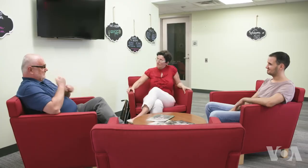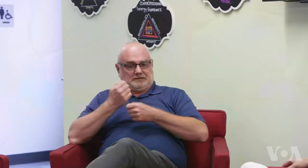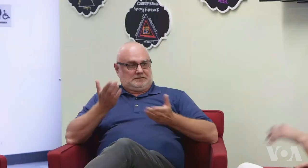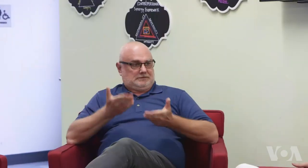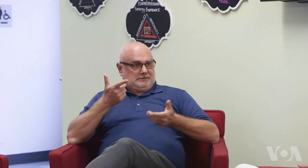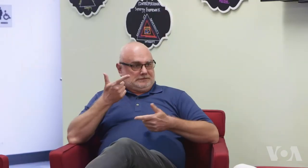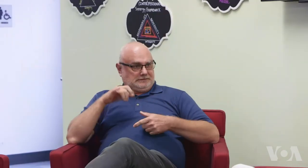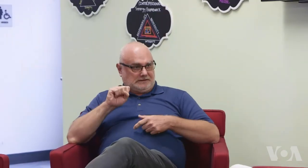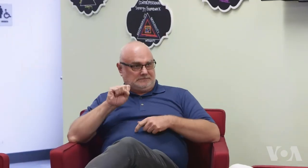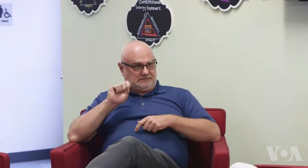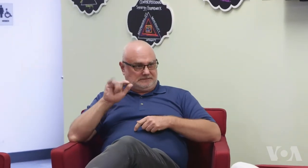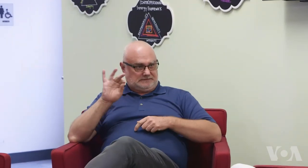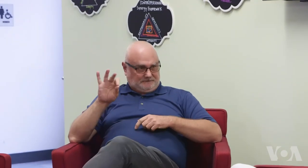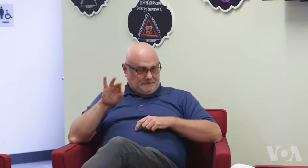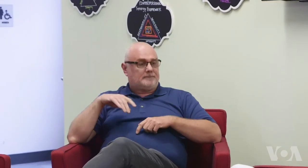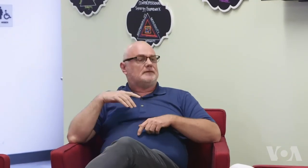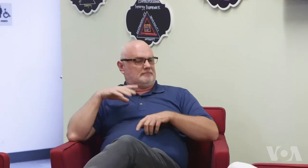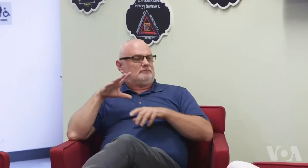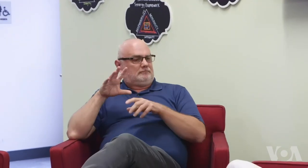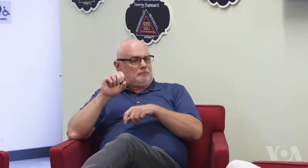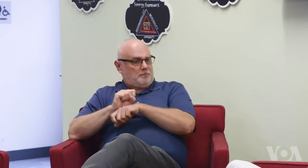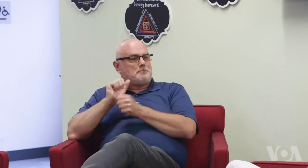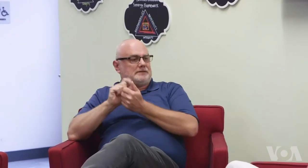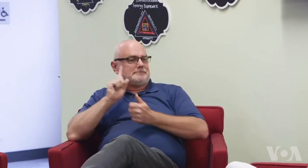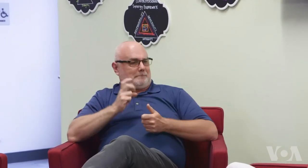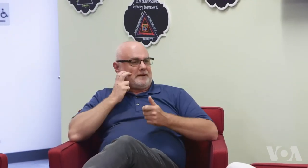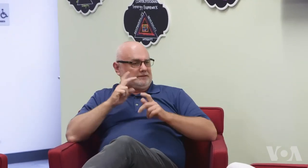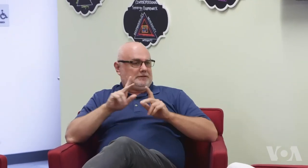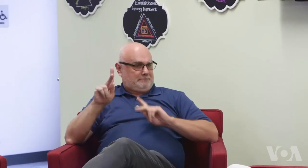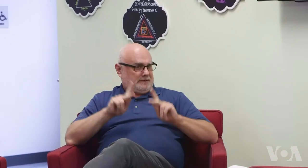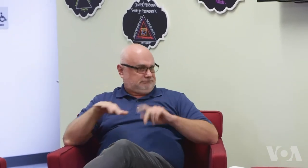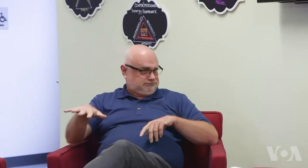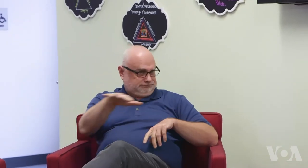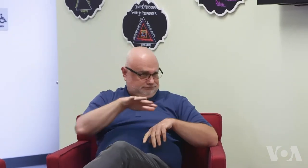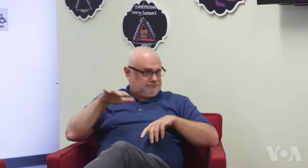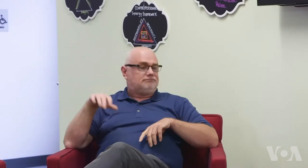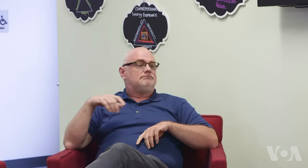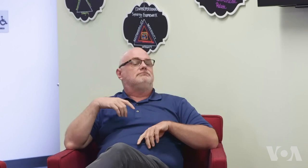I’ve been working here for 15 years as an interpreter for the DeafBlind community